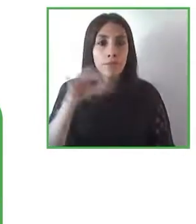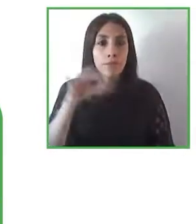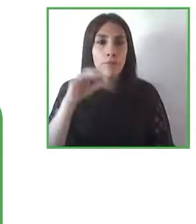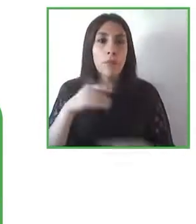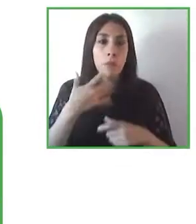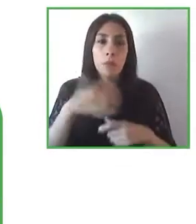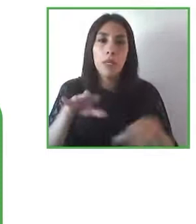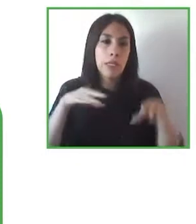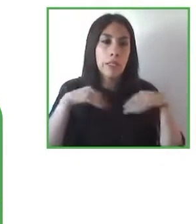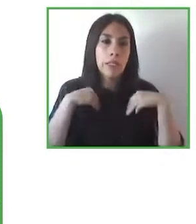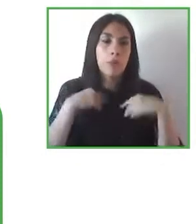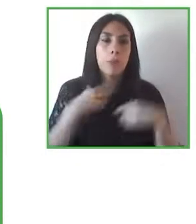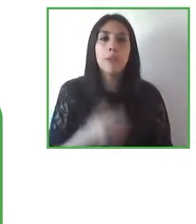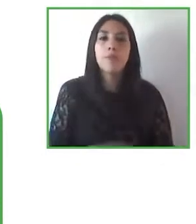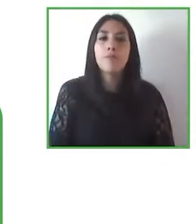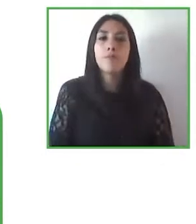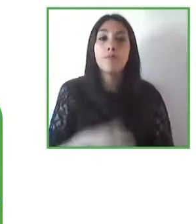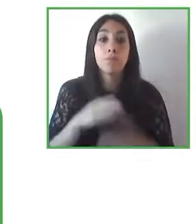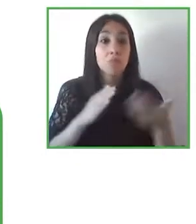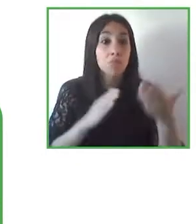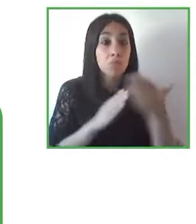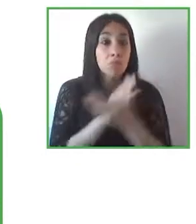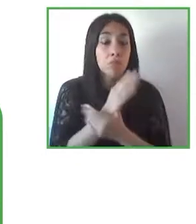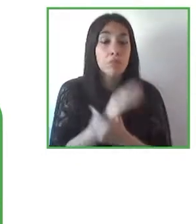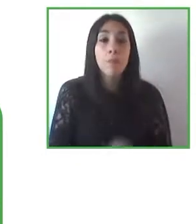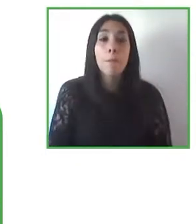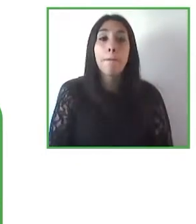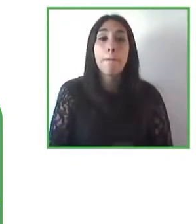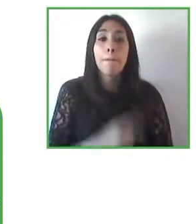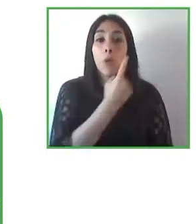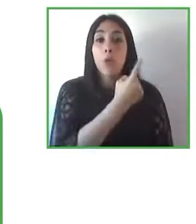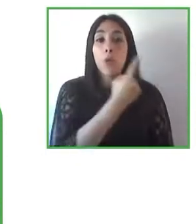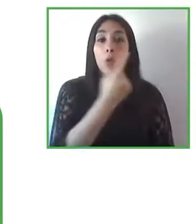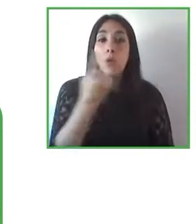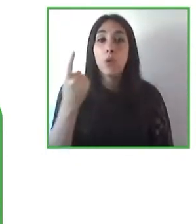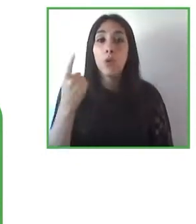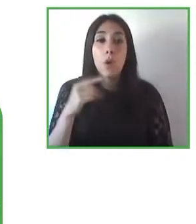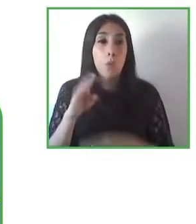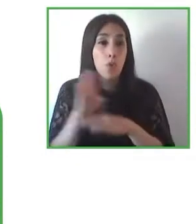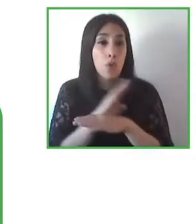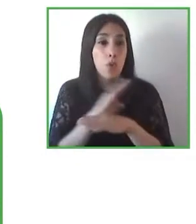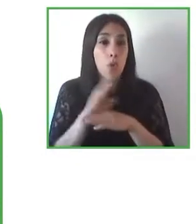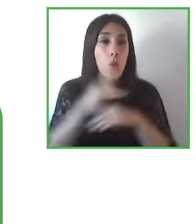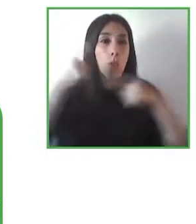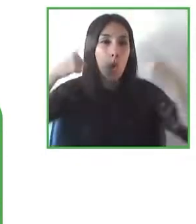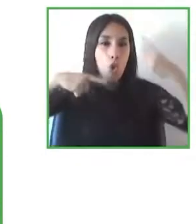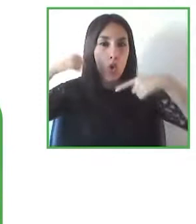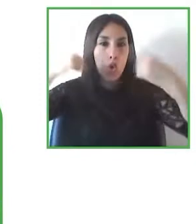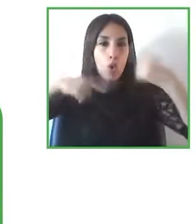internal and external services on the guidelines that already exist and